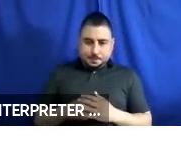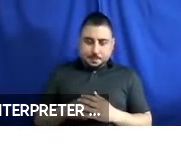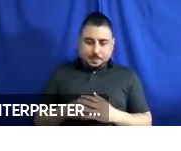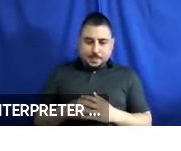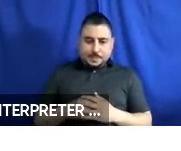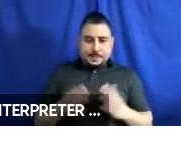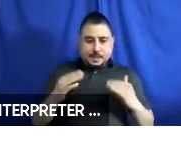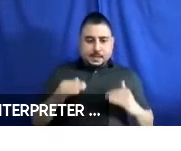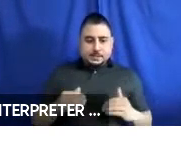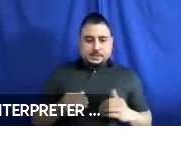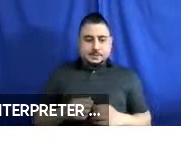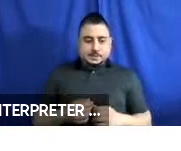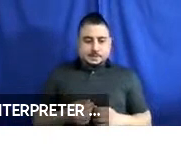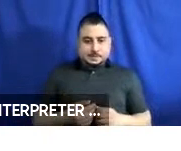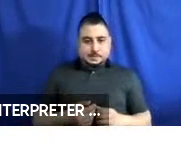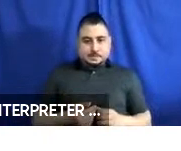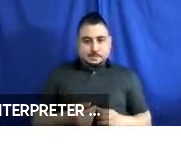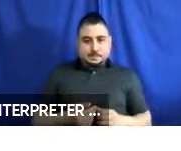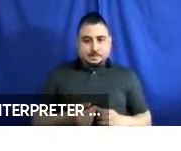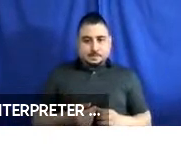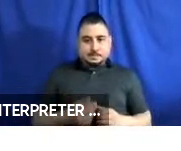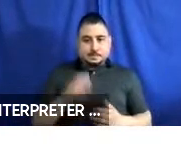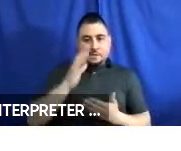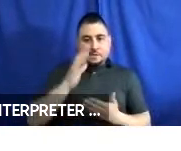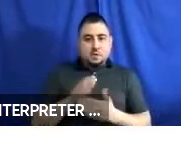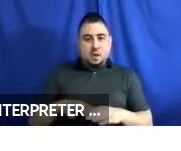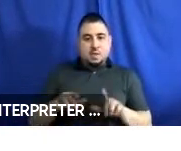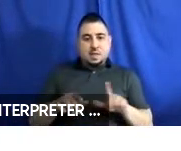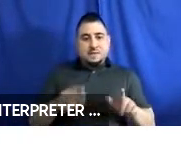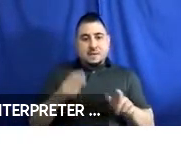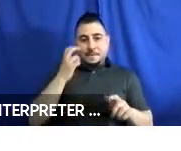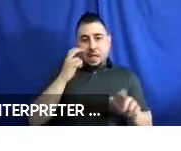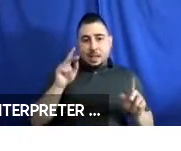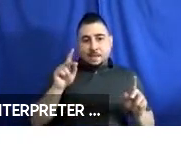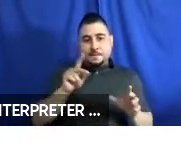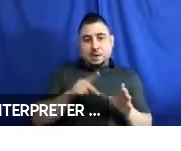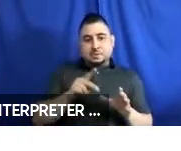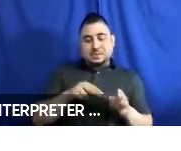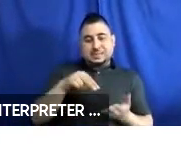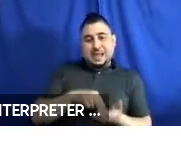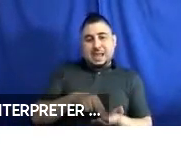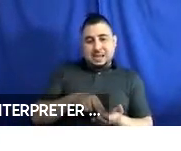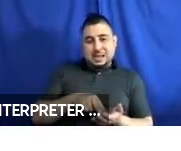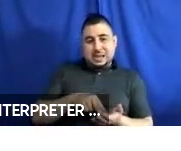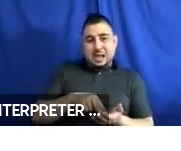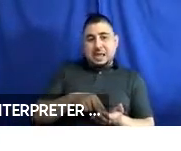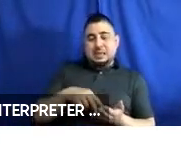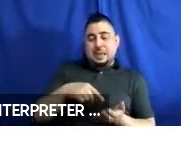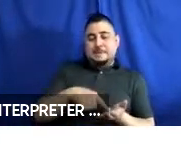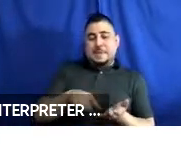The photo on the left is of a blind participant standing at the fare payment machine. So,